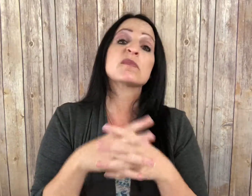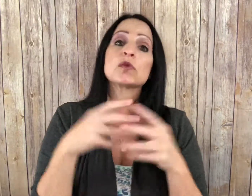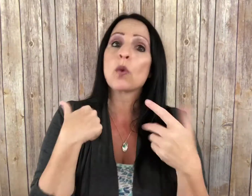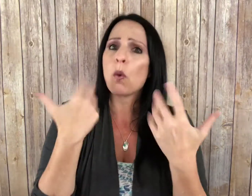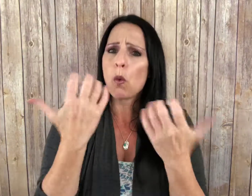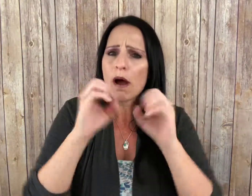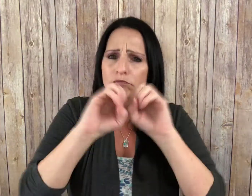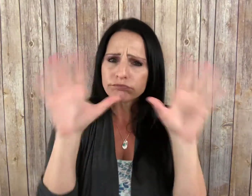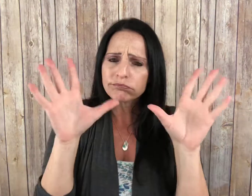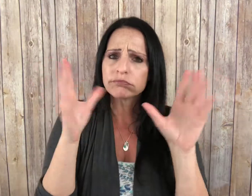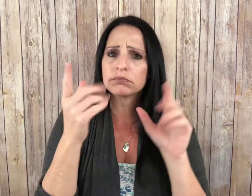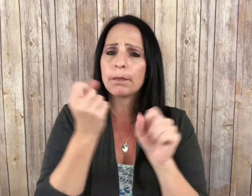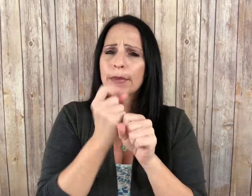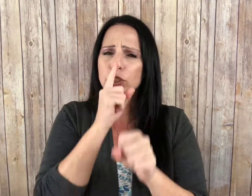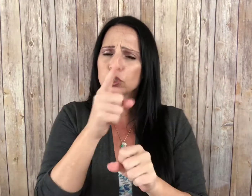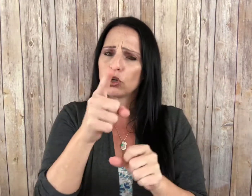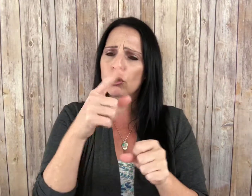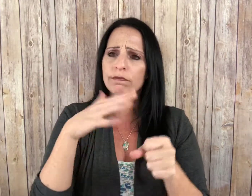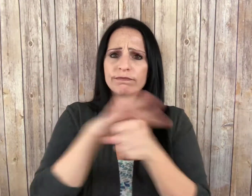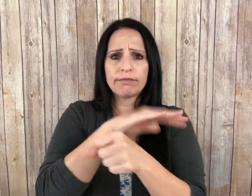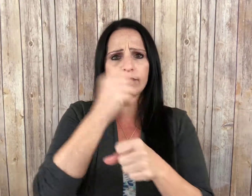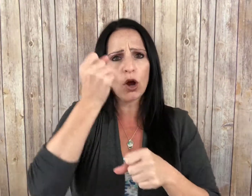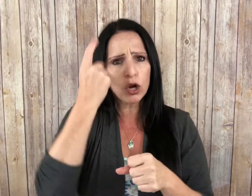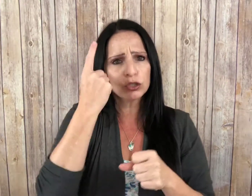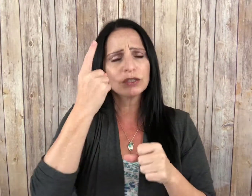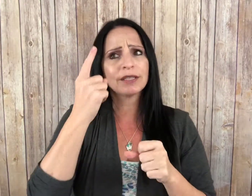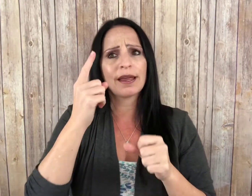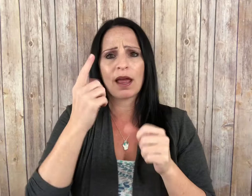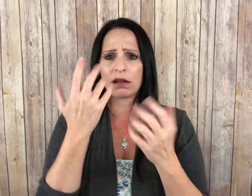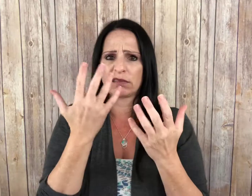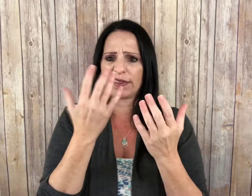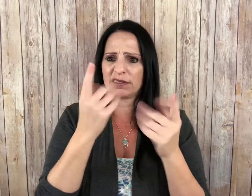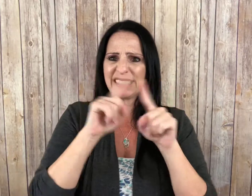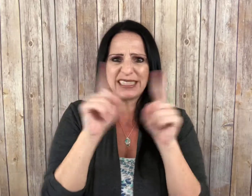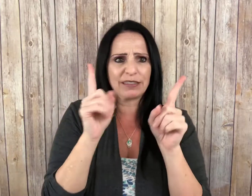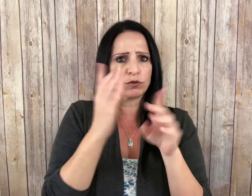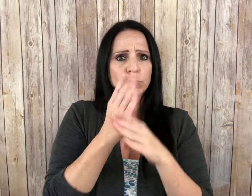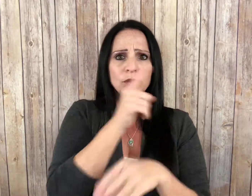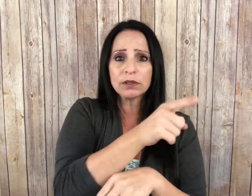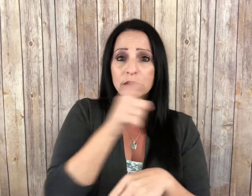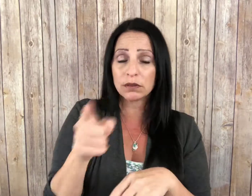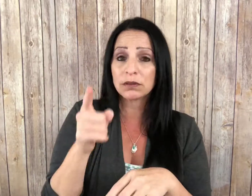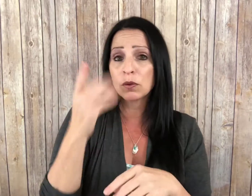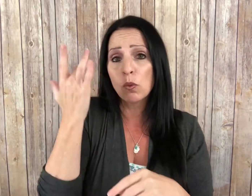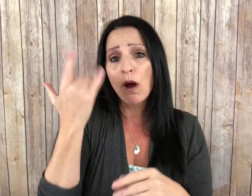I wanted you to have the chance to fully understand the difference between hemp CBD and marijuana CBD.